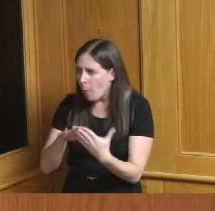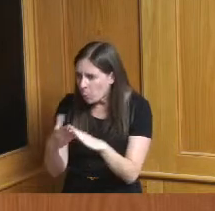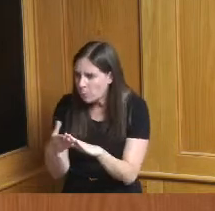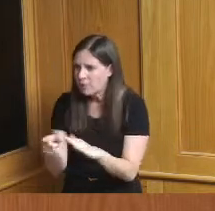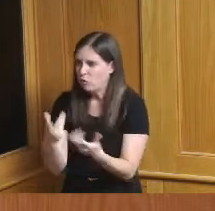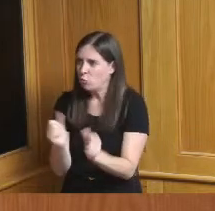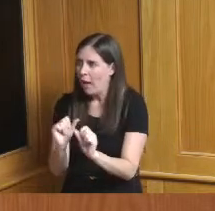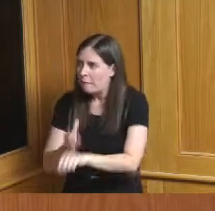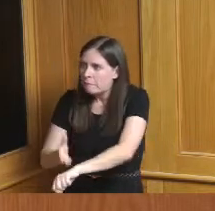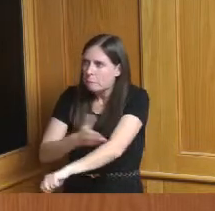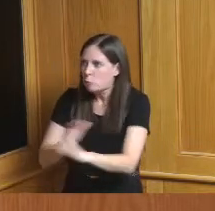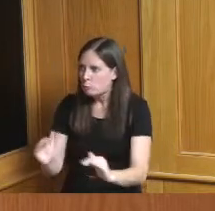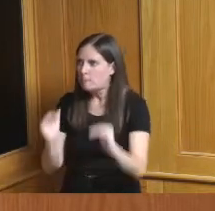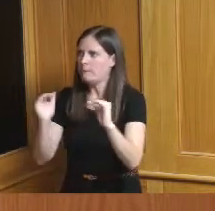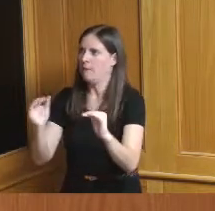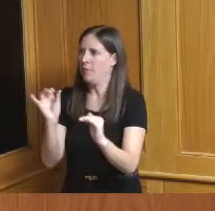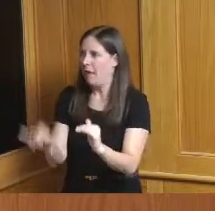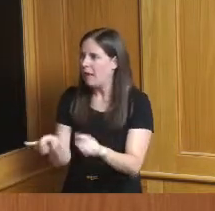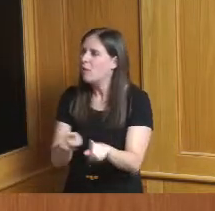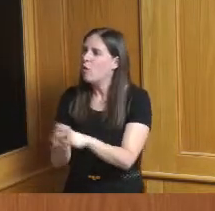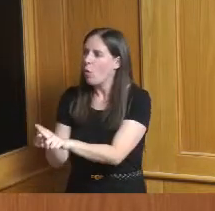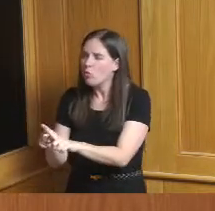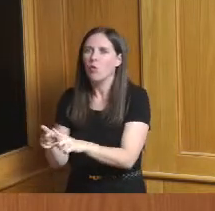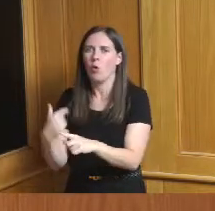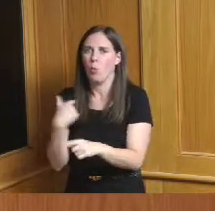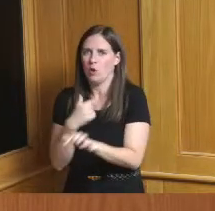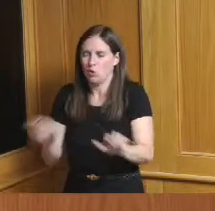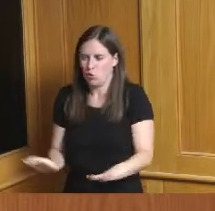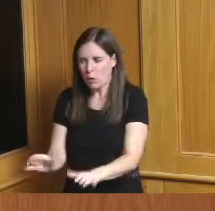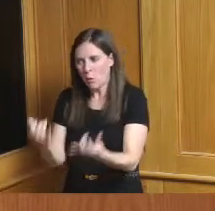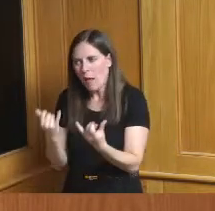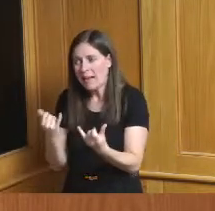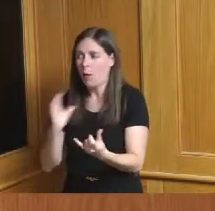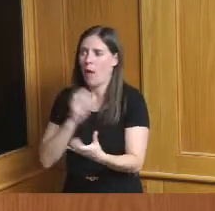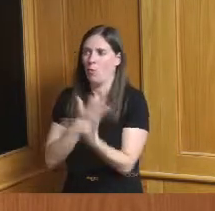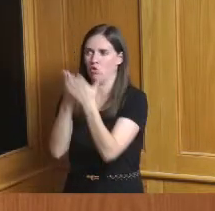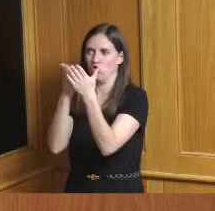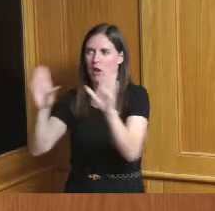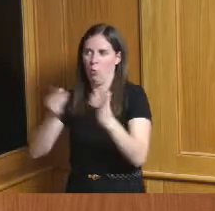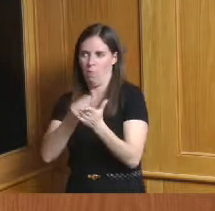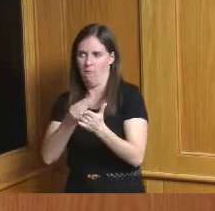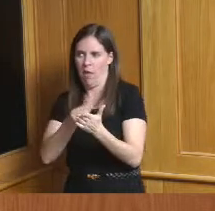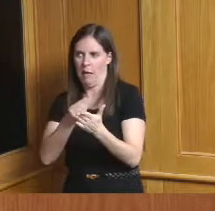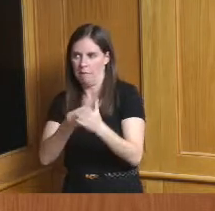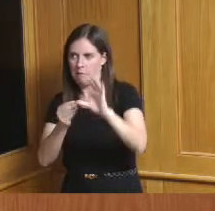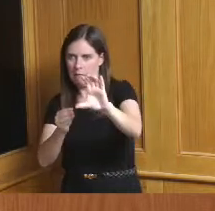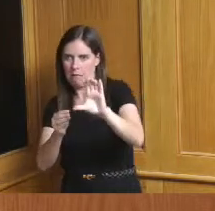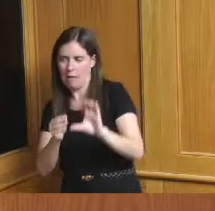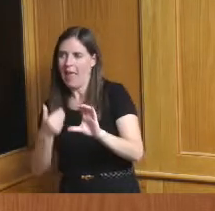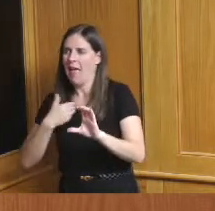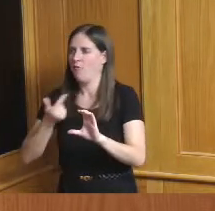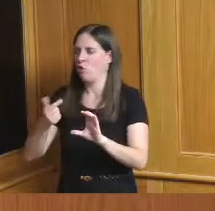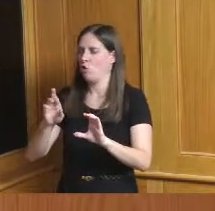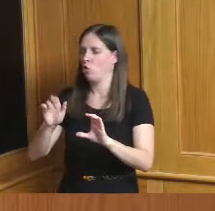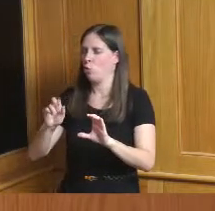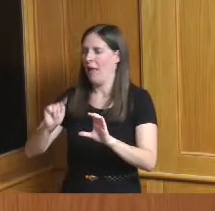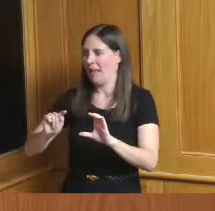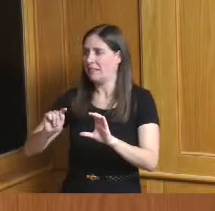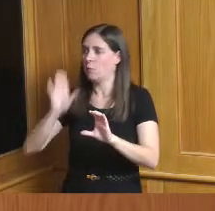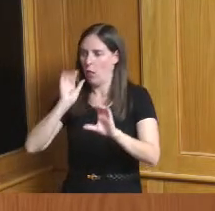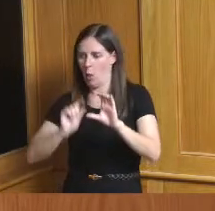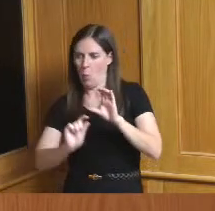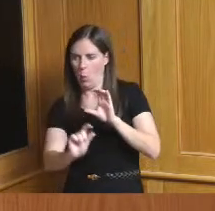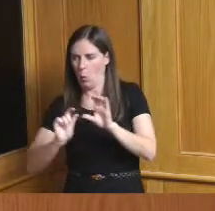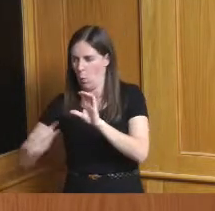we just we're also doing through our general fund some grants to communities for this very purpose